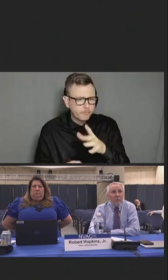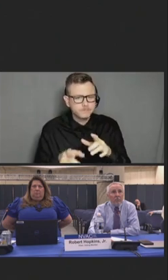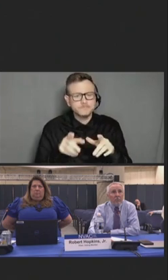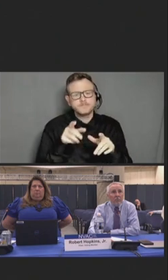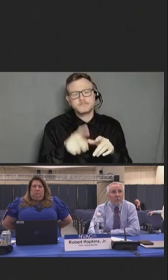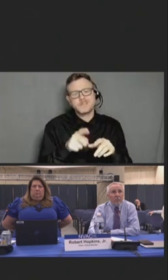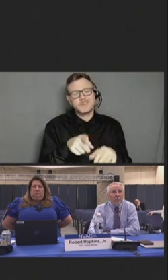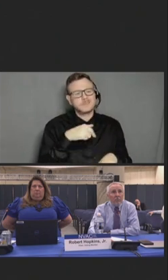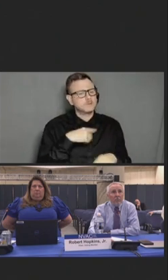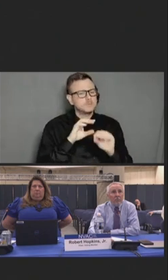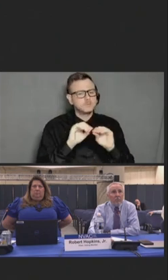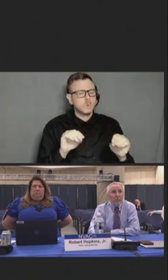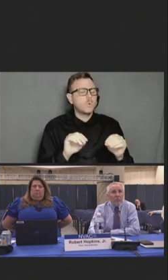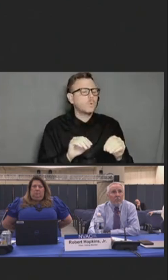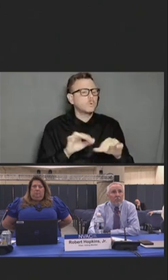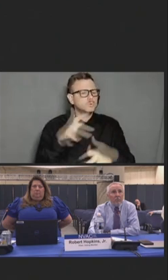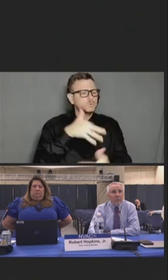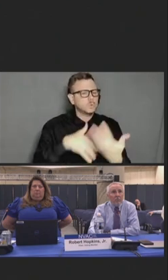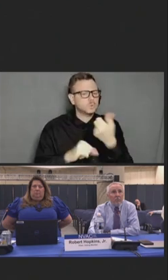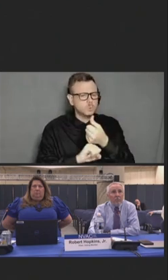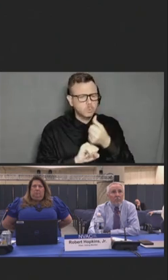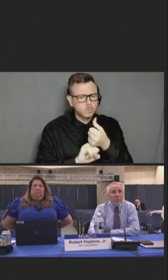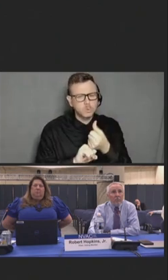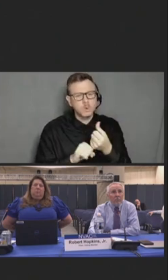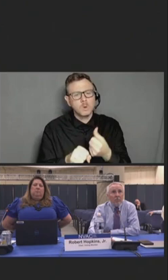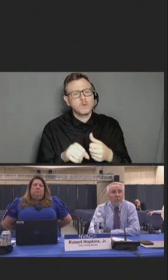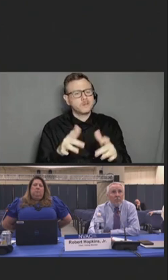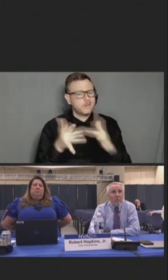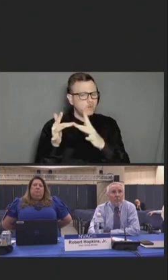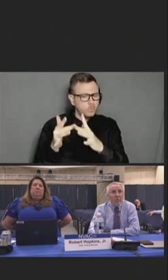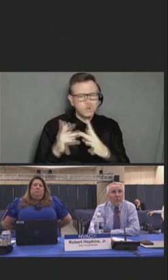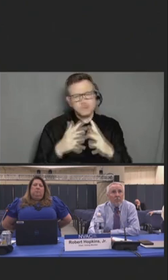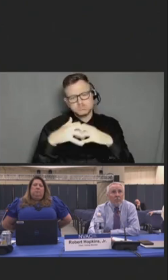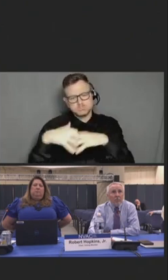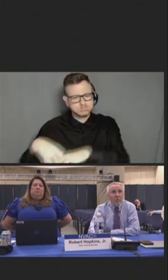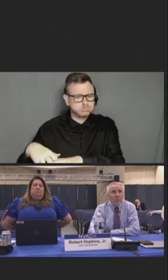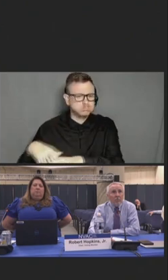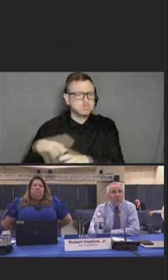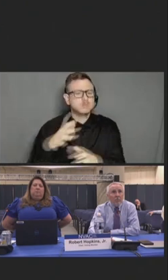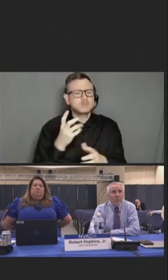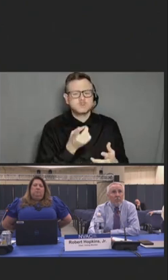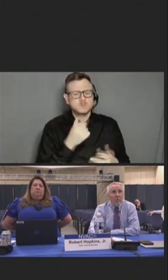It is with this context that I ask you to consider how stigma developed and influenced